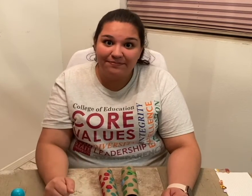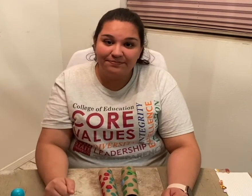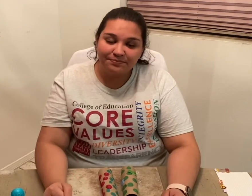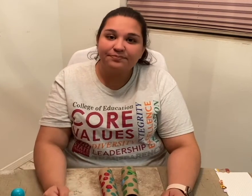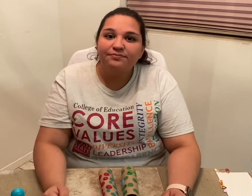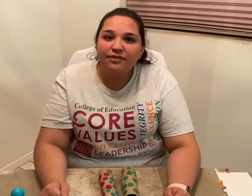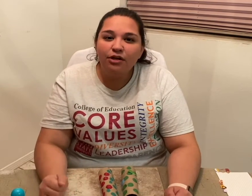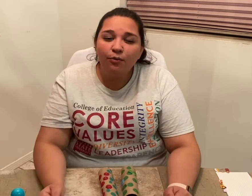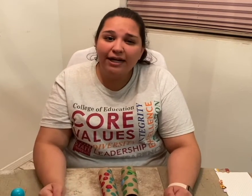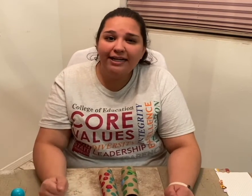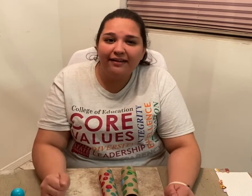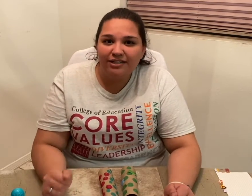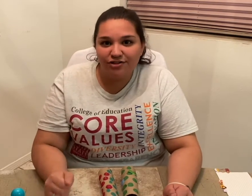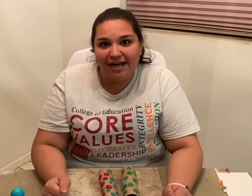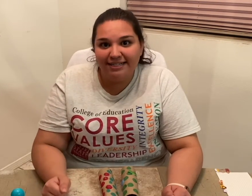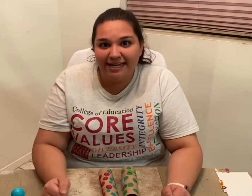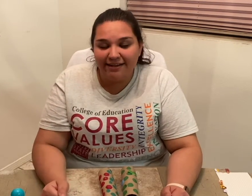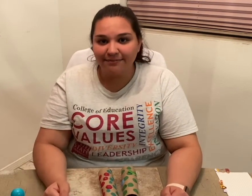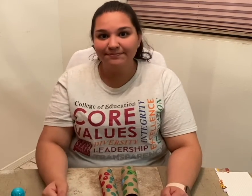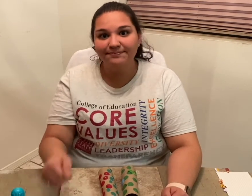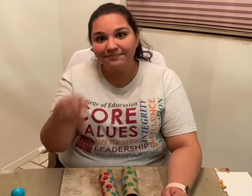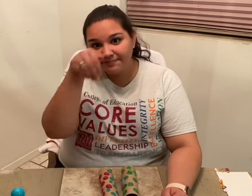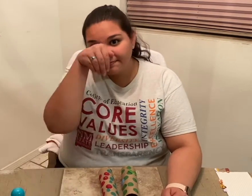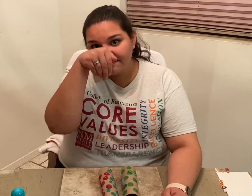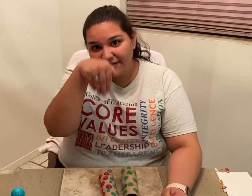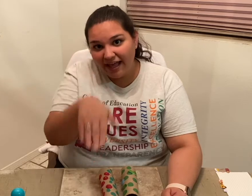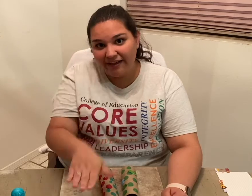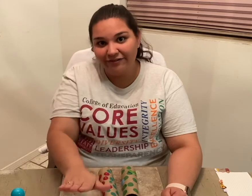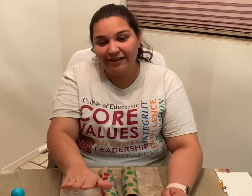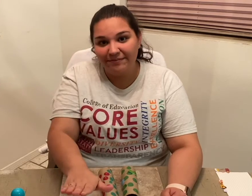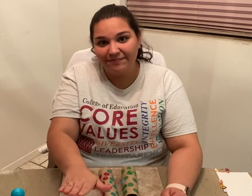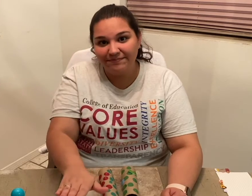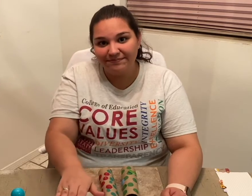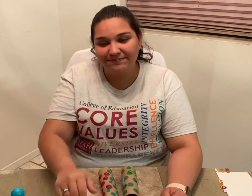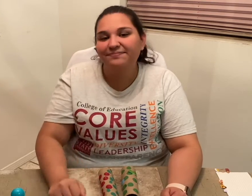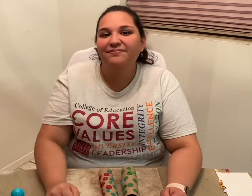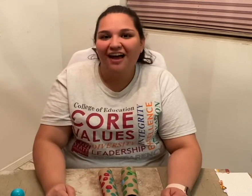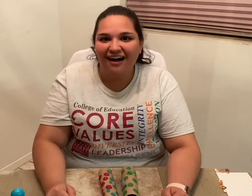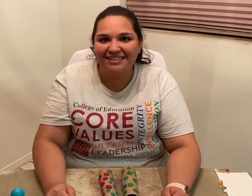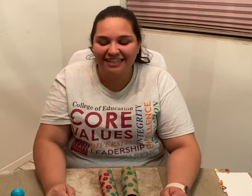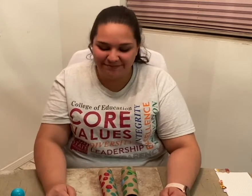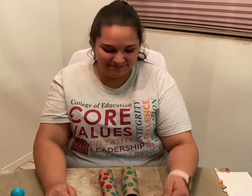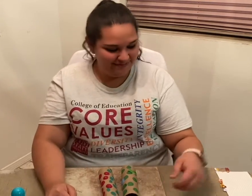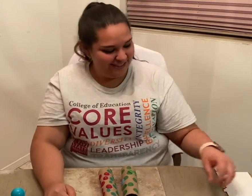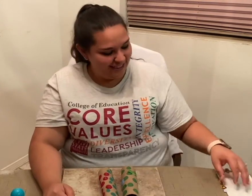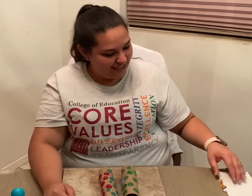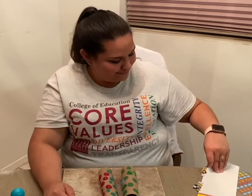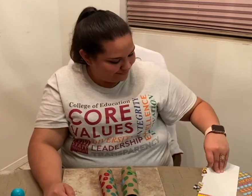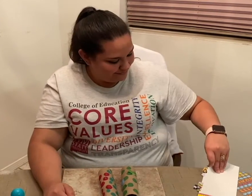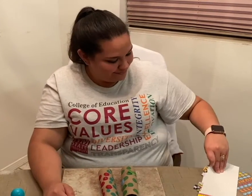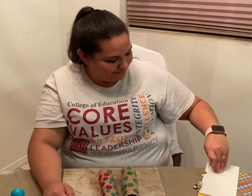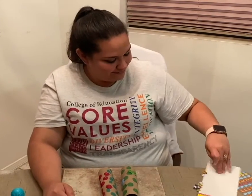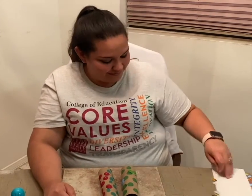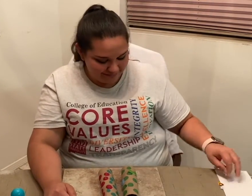Ready? Now, let's try it together. Elephant (signs 'elephant'). Awesome!